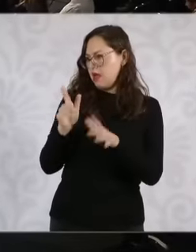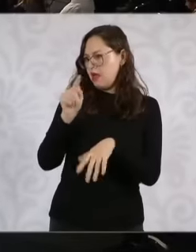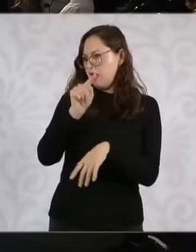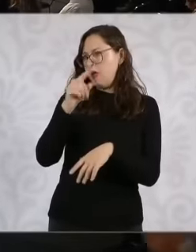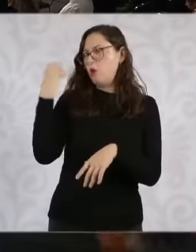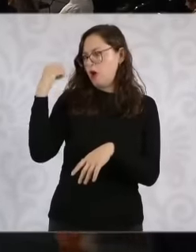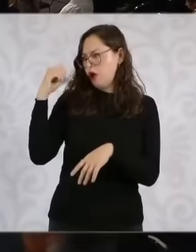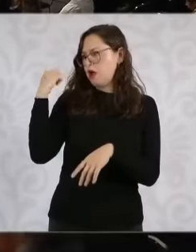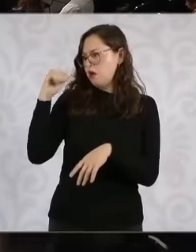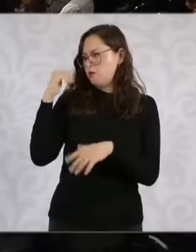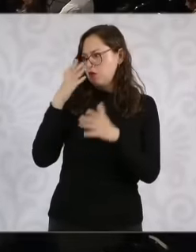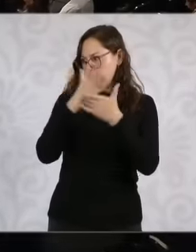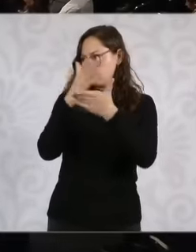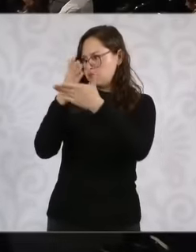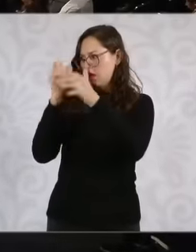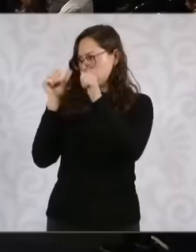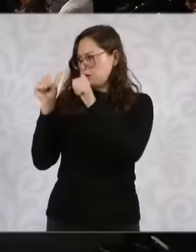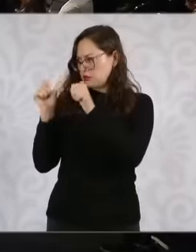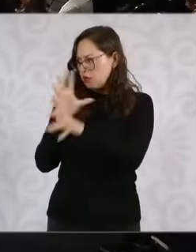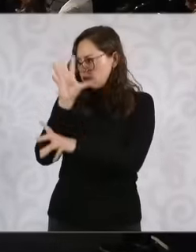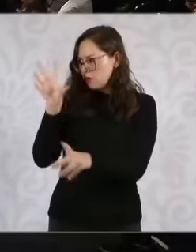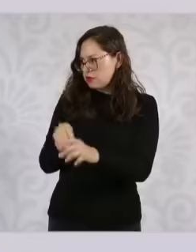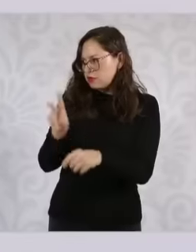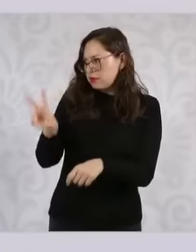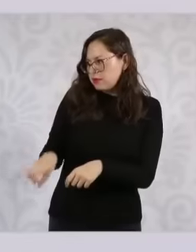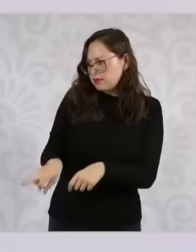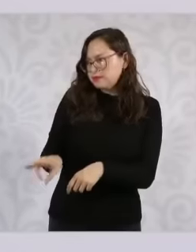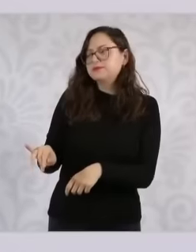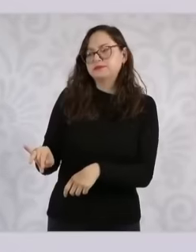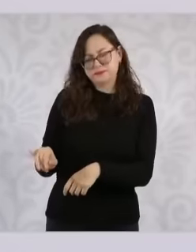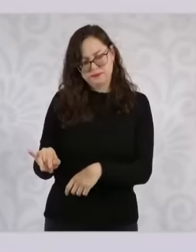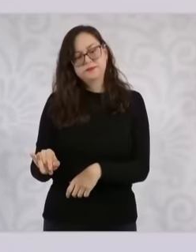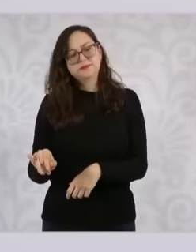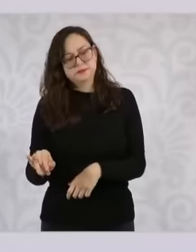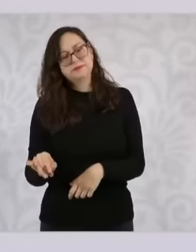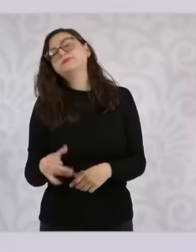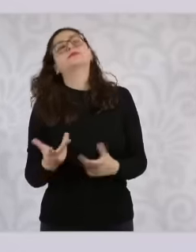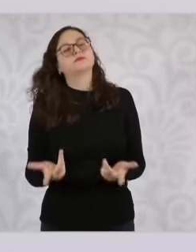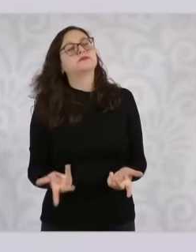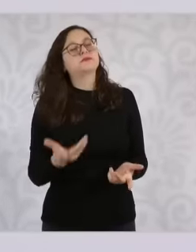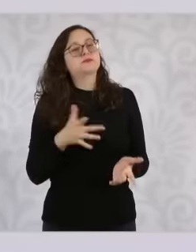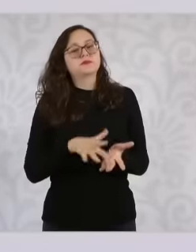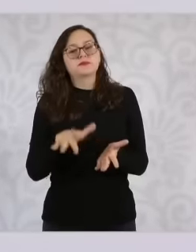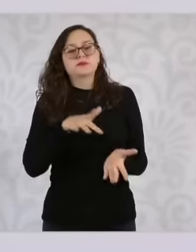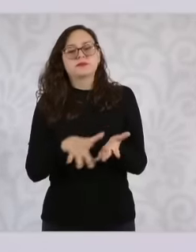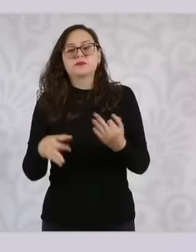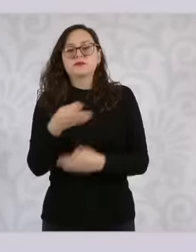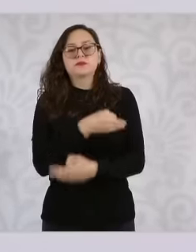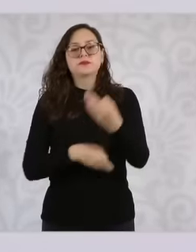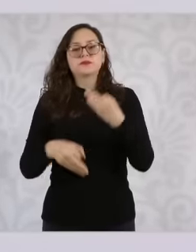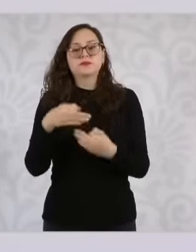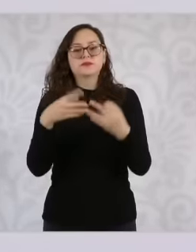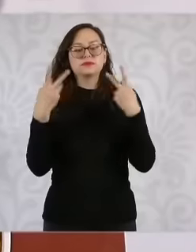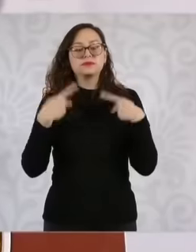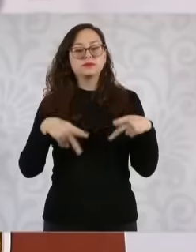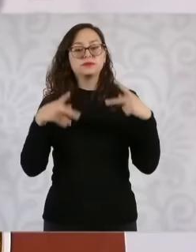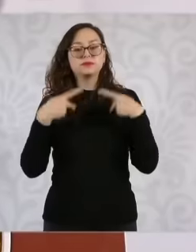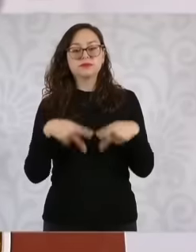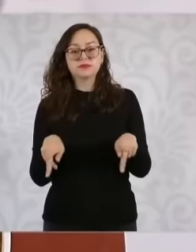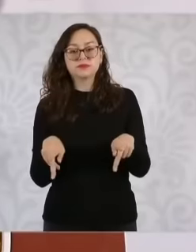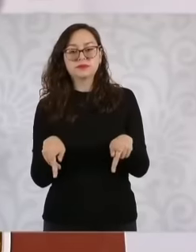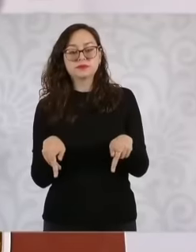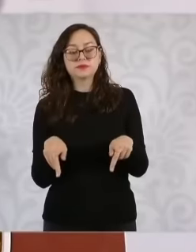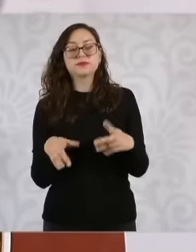and and Guerrero eh In order to support all the affected people eh we are working on